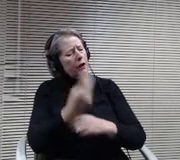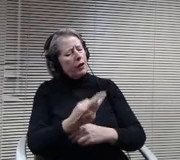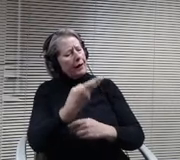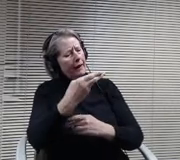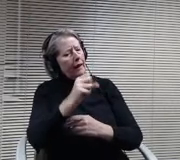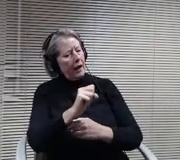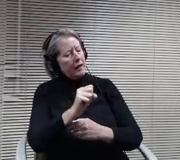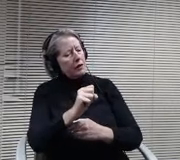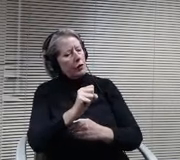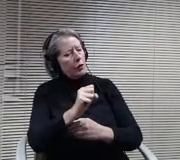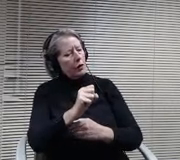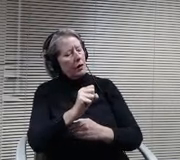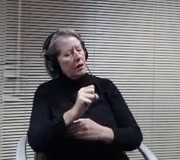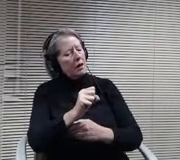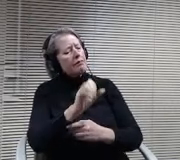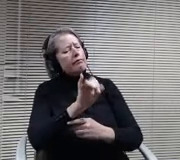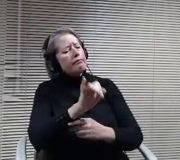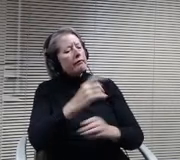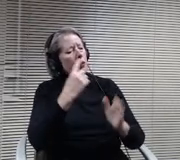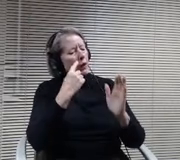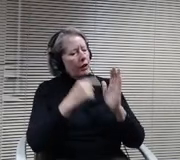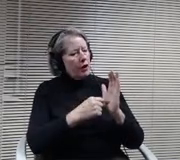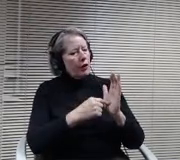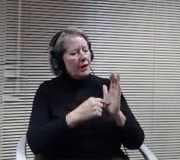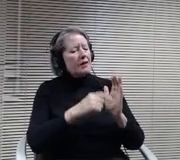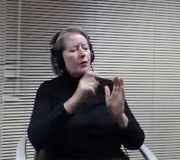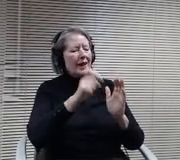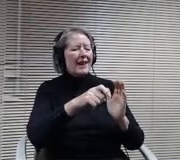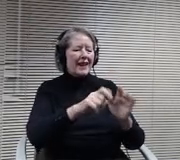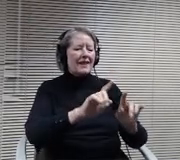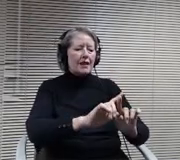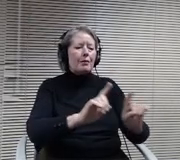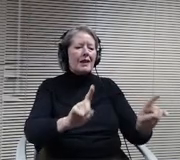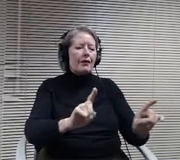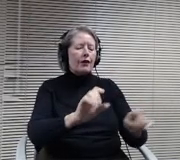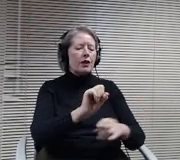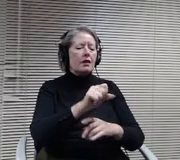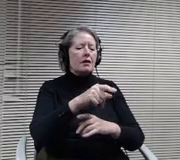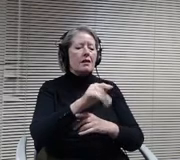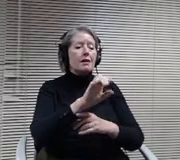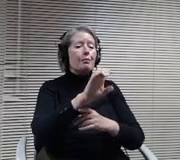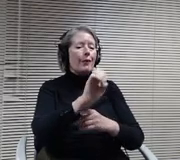required different space. There's about six years ago that we went through the process for Minnetonka research and really